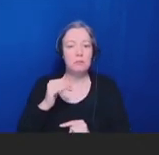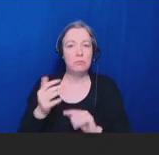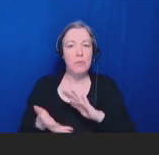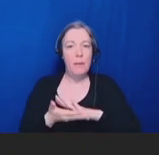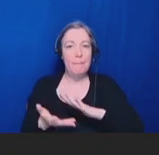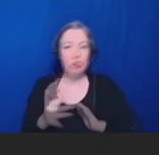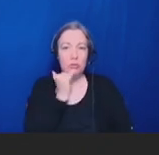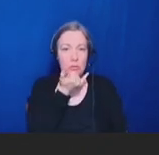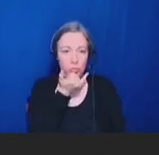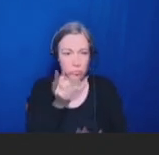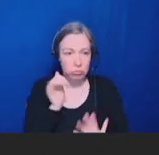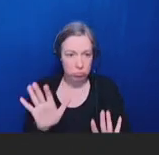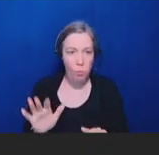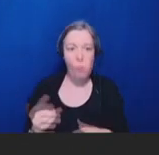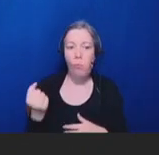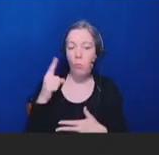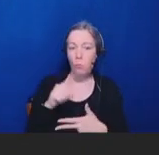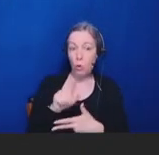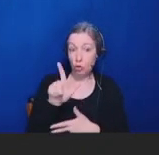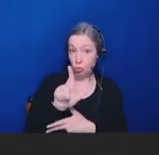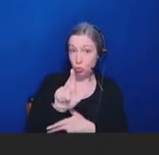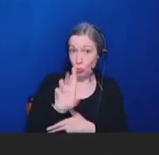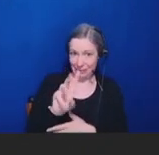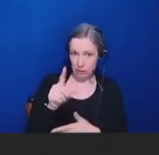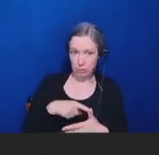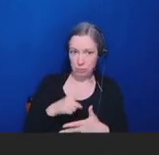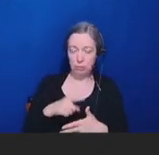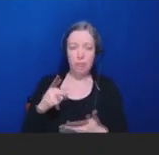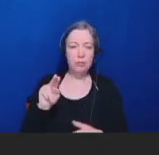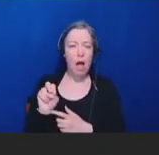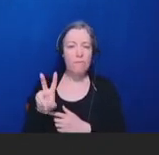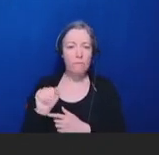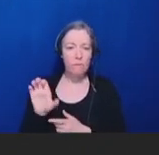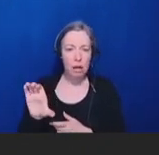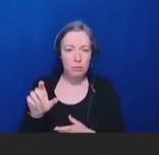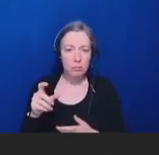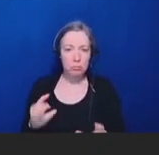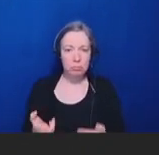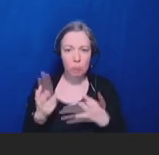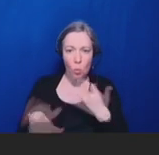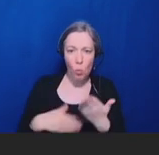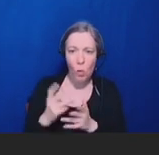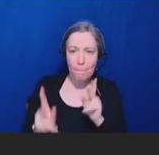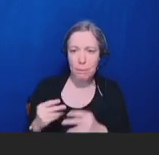all people responsible for vaccine storage, handling, and administration of vaccines regularly